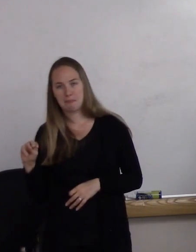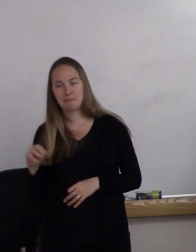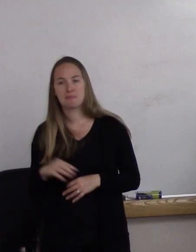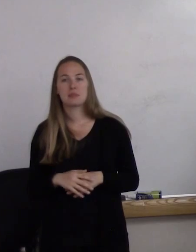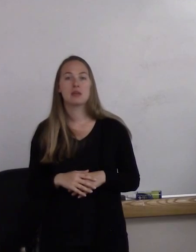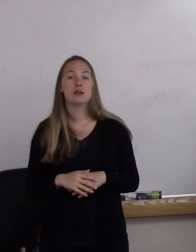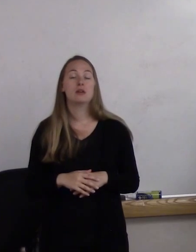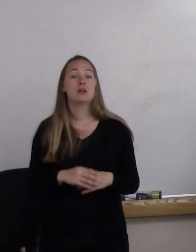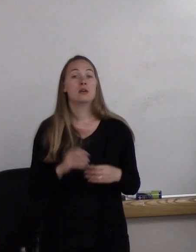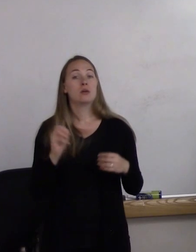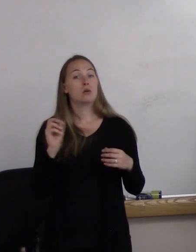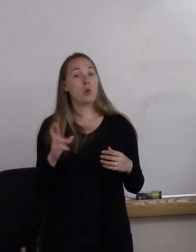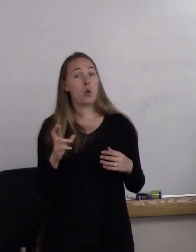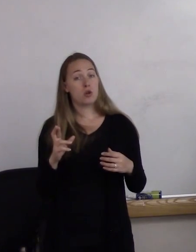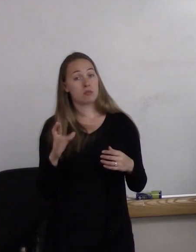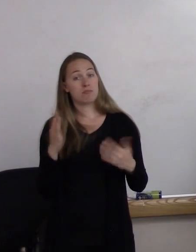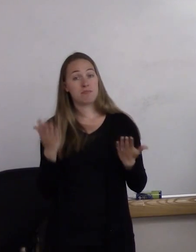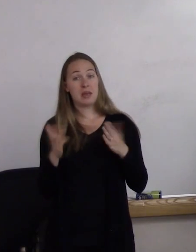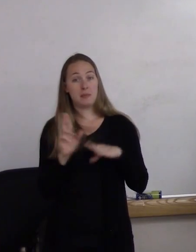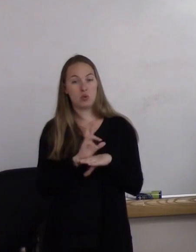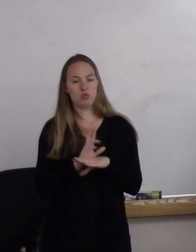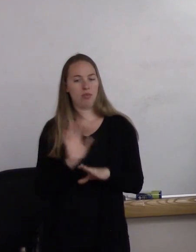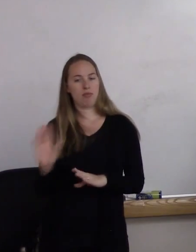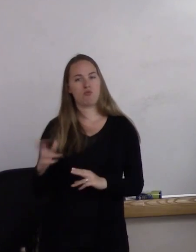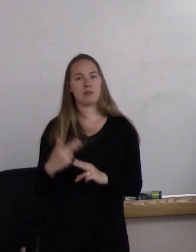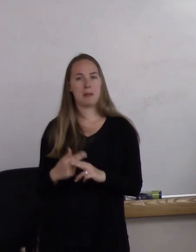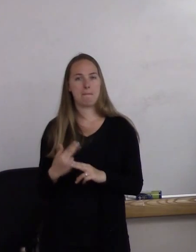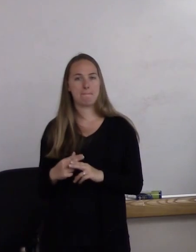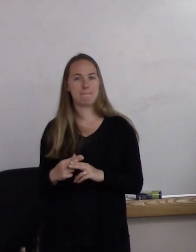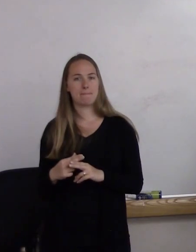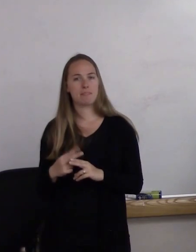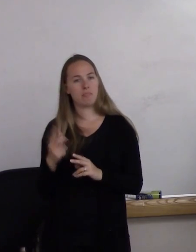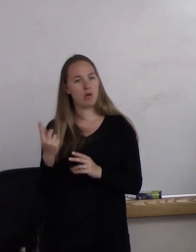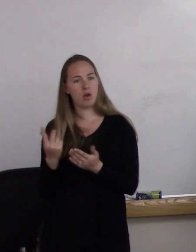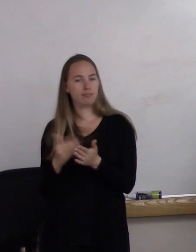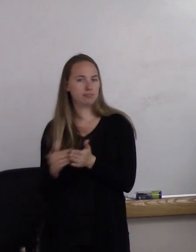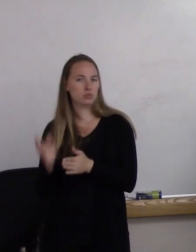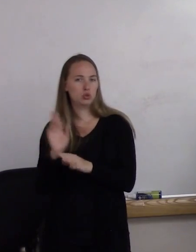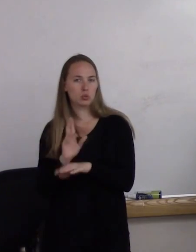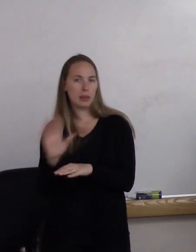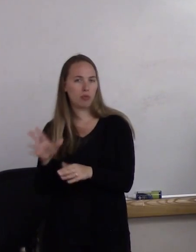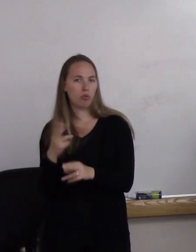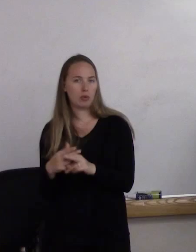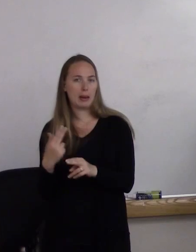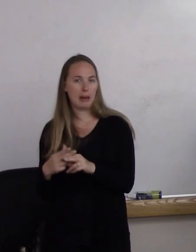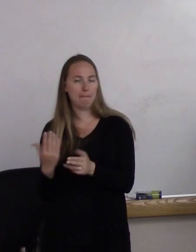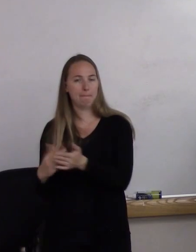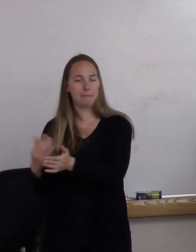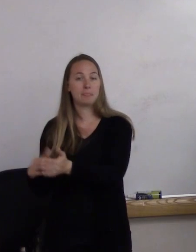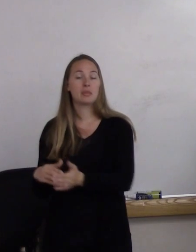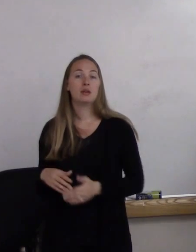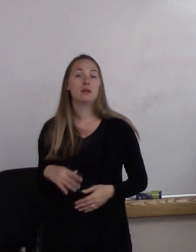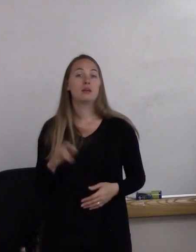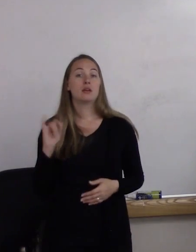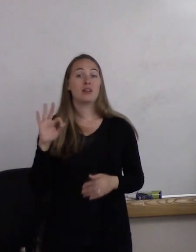Or they may actually just use their name. Continuously use their name. And if you go to a meeting